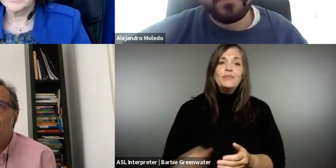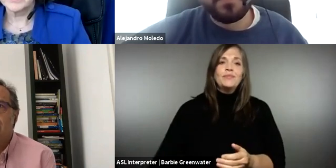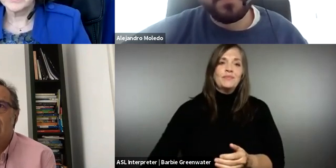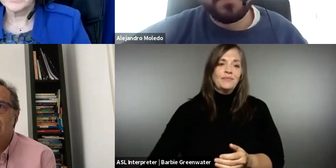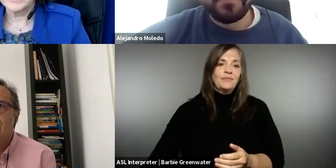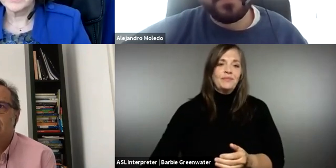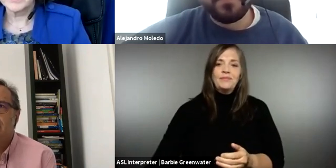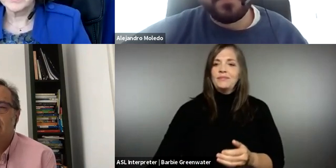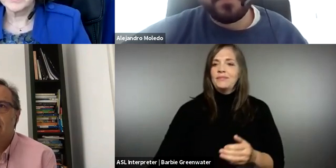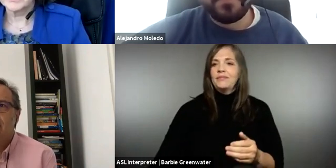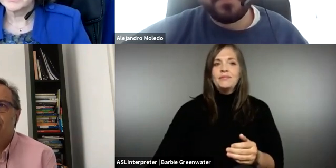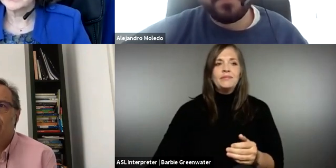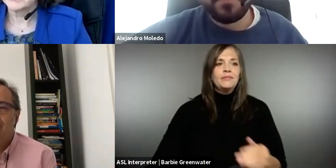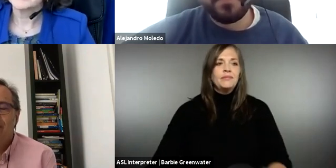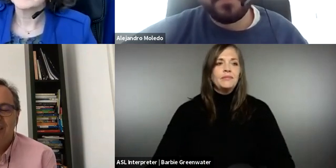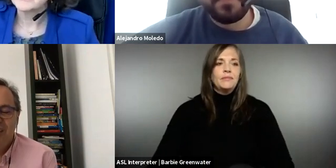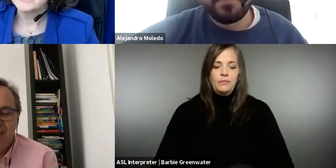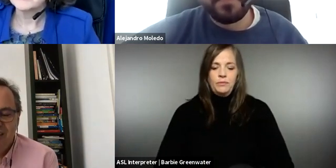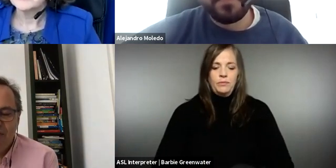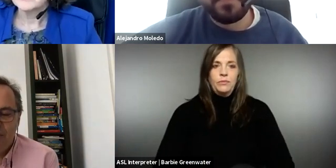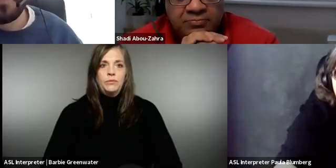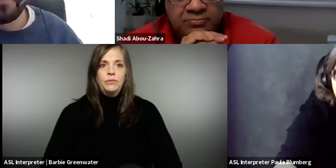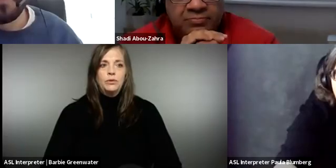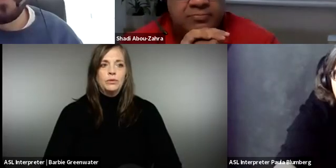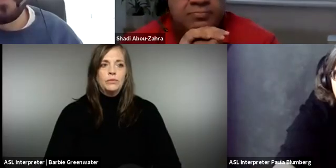. So the standards are already there. And then I